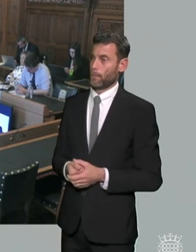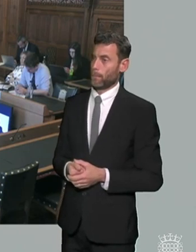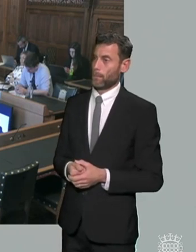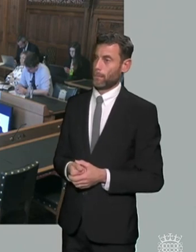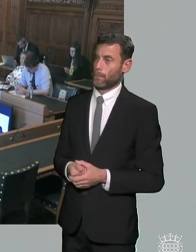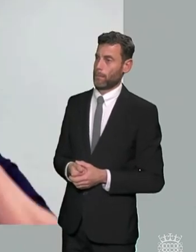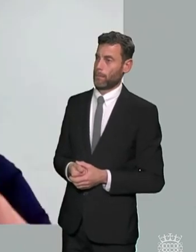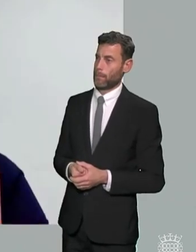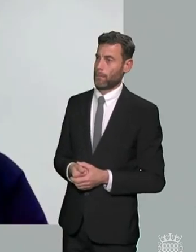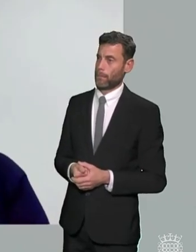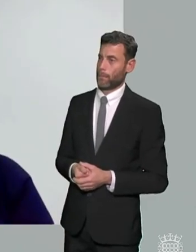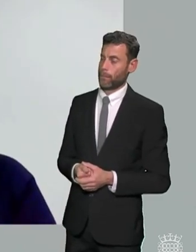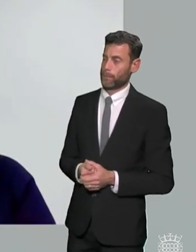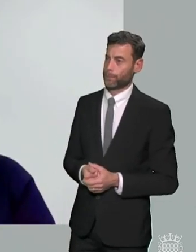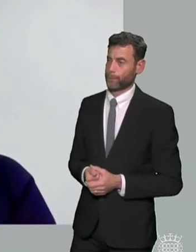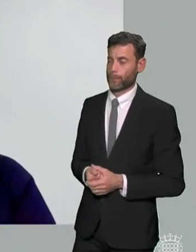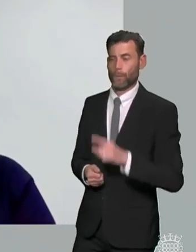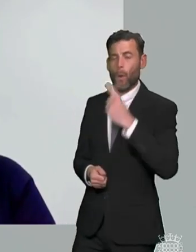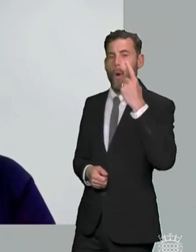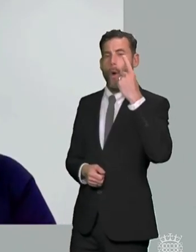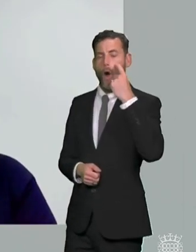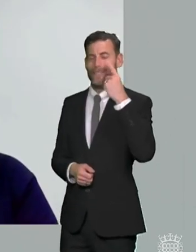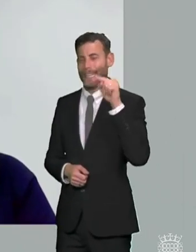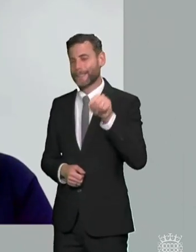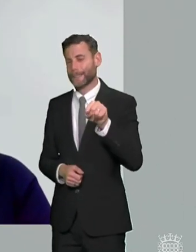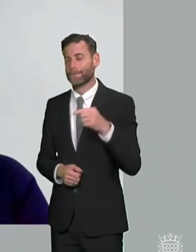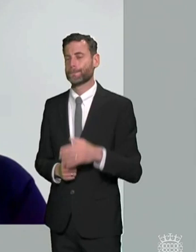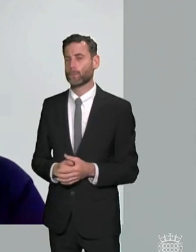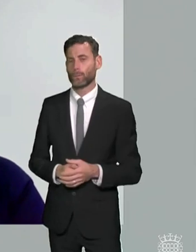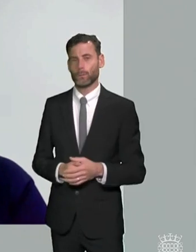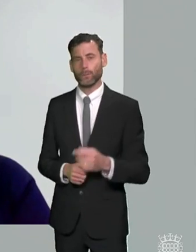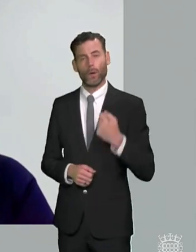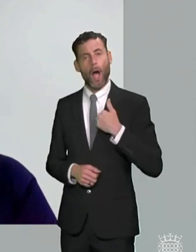sure i think in terms of ofsted one of the things that i would absolutely like ofsted to do